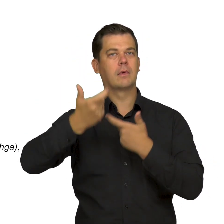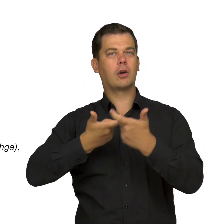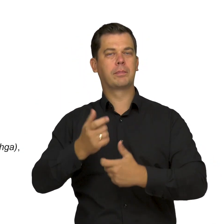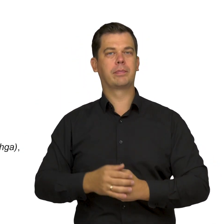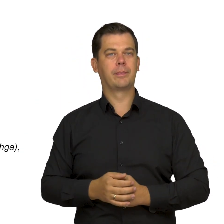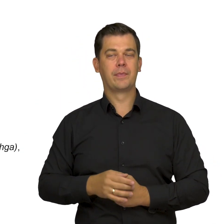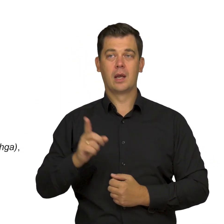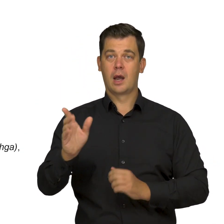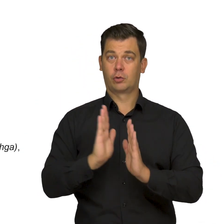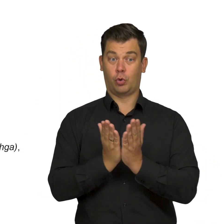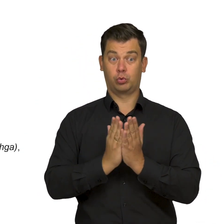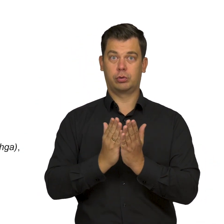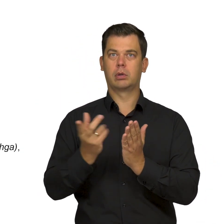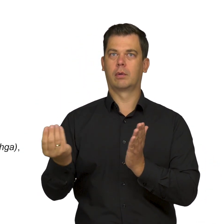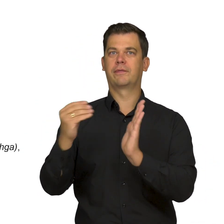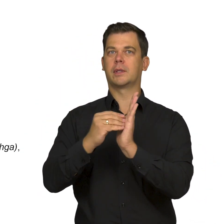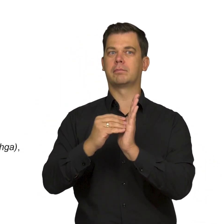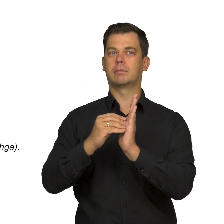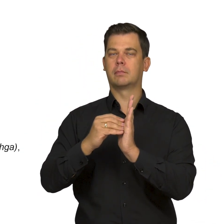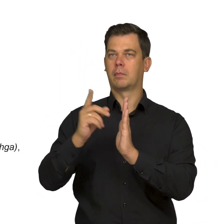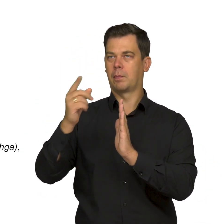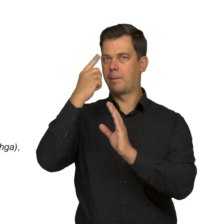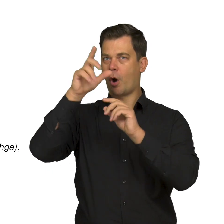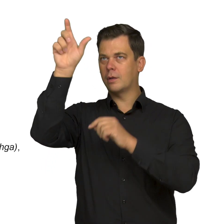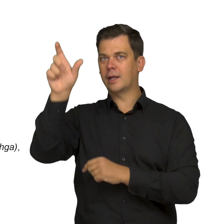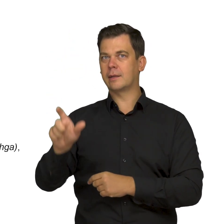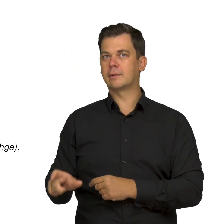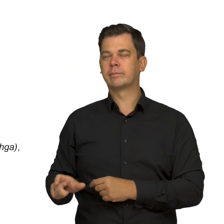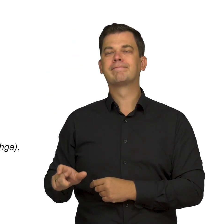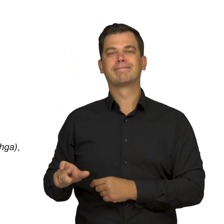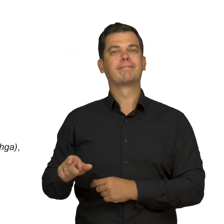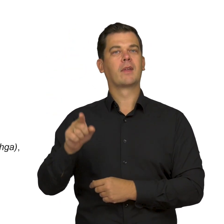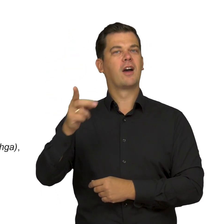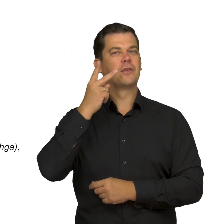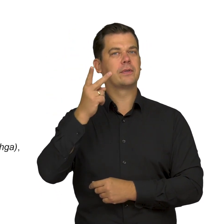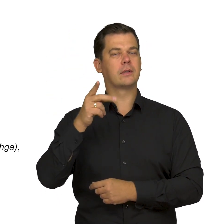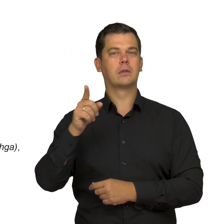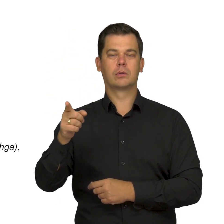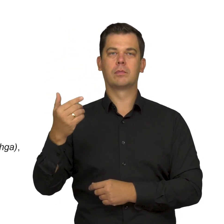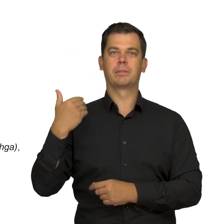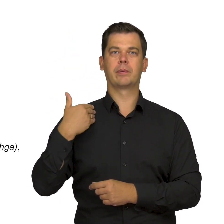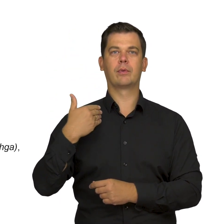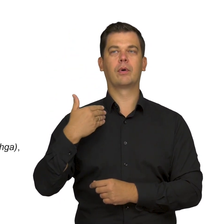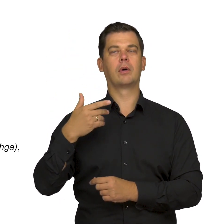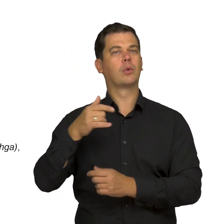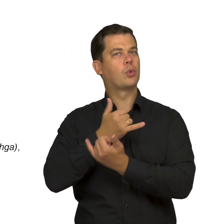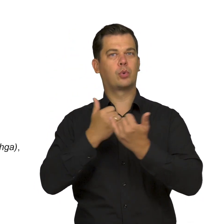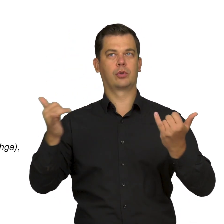The fact that this book appears in the portrait shows that the exchange of various inspirations